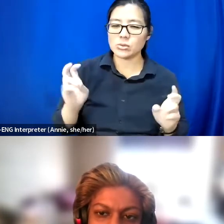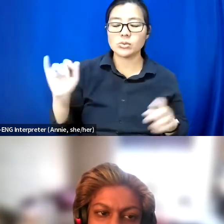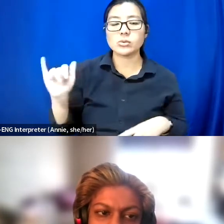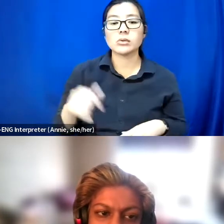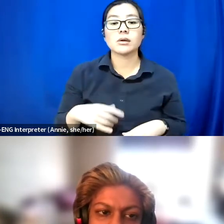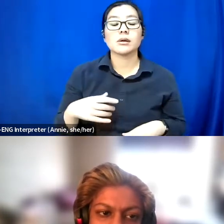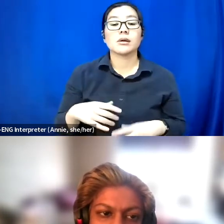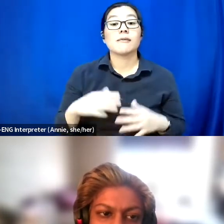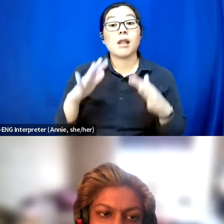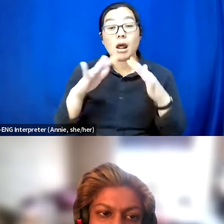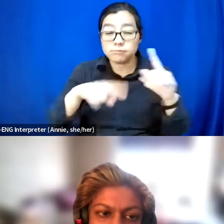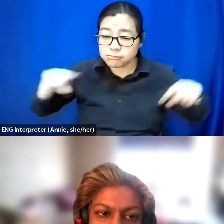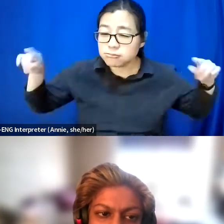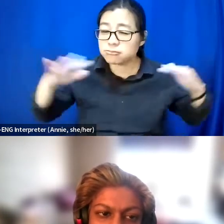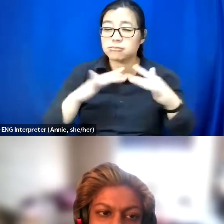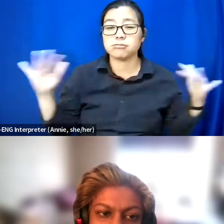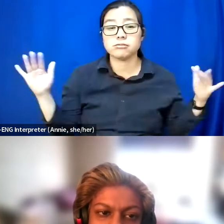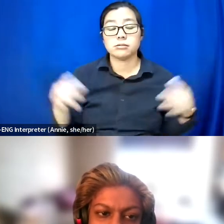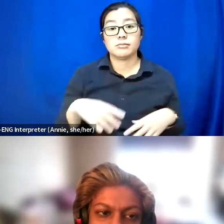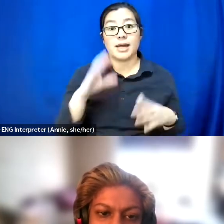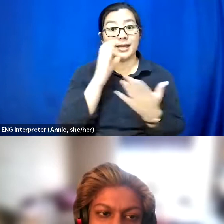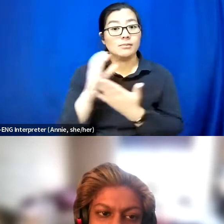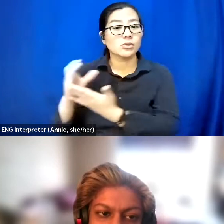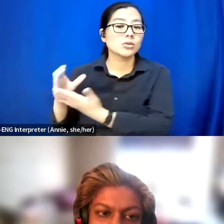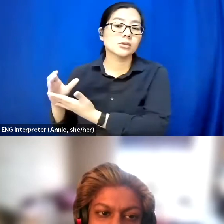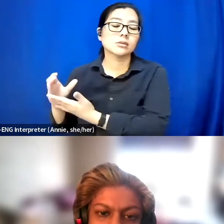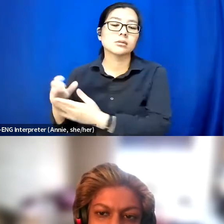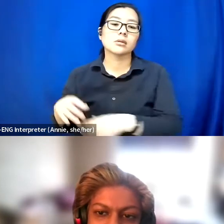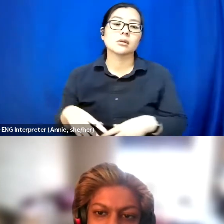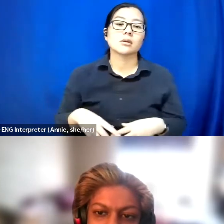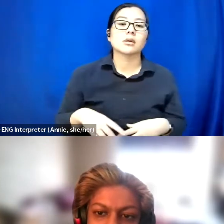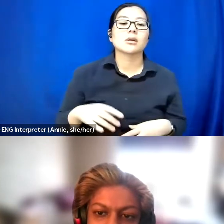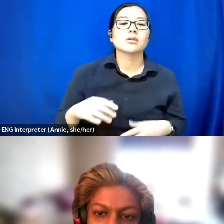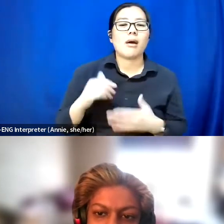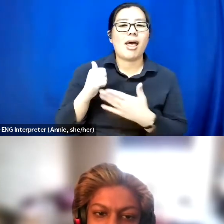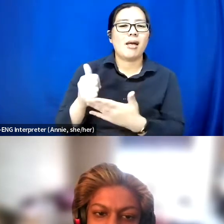So I think that kind of stops people from taking them.